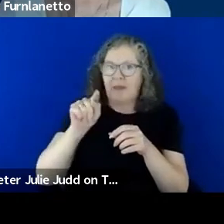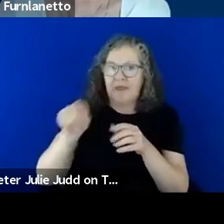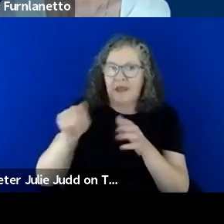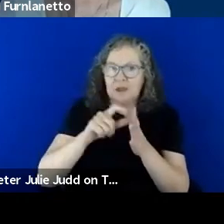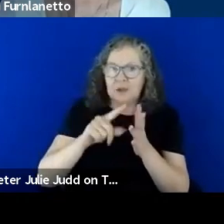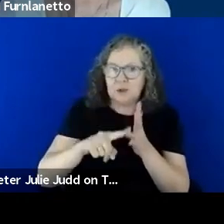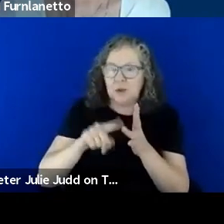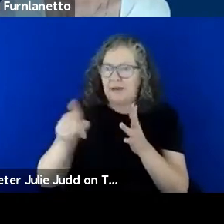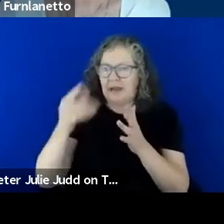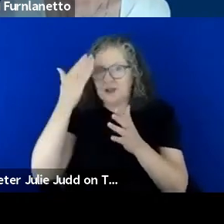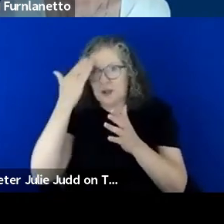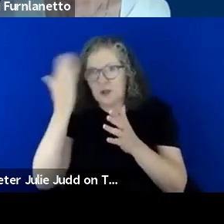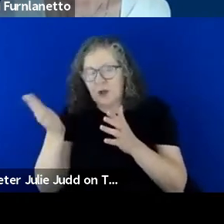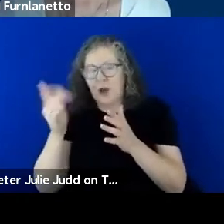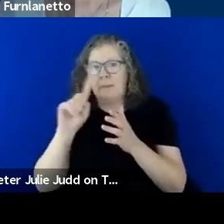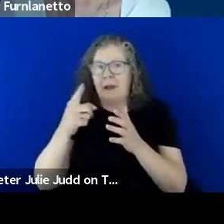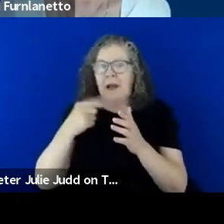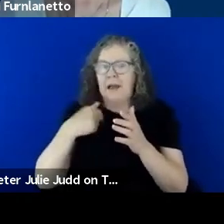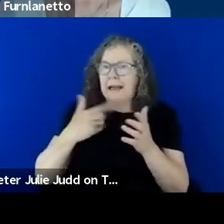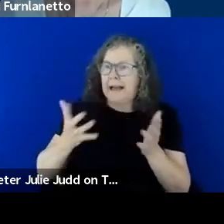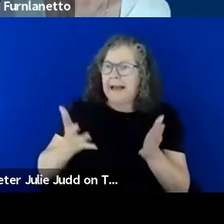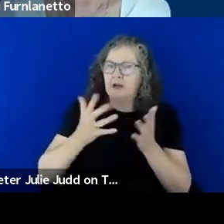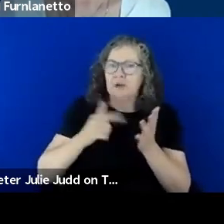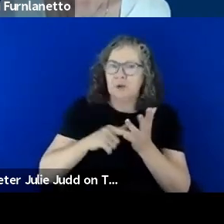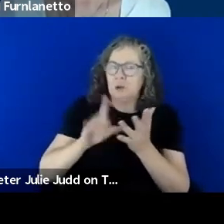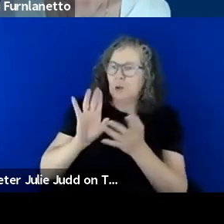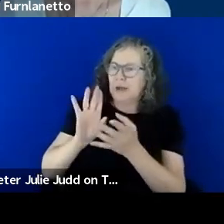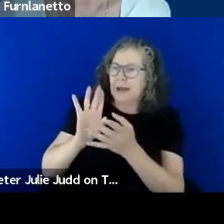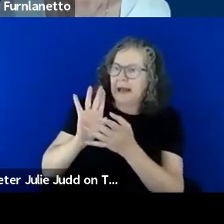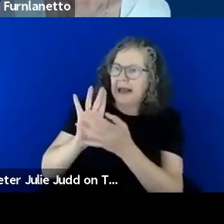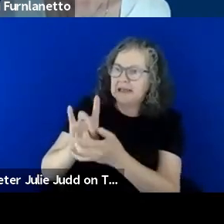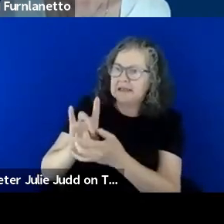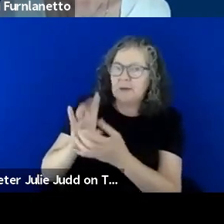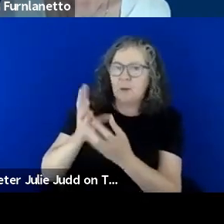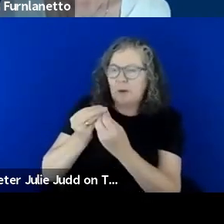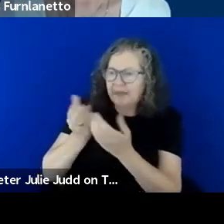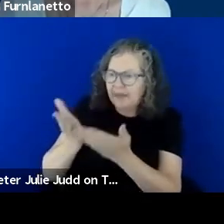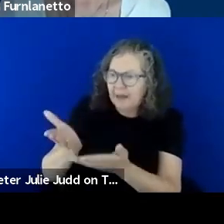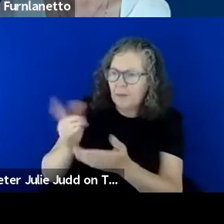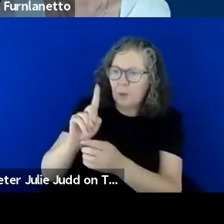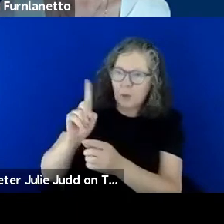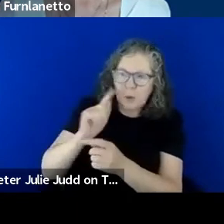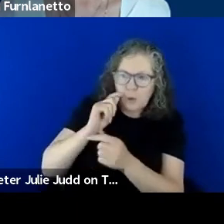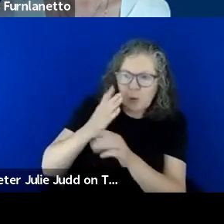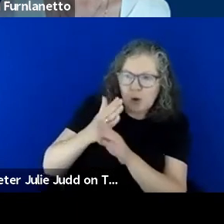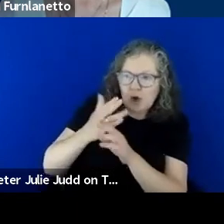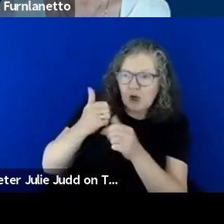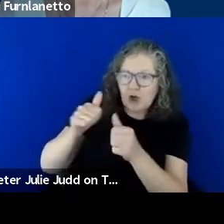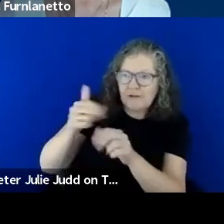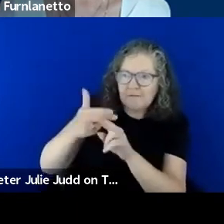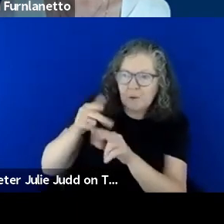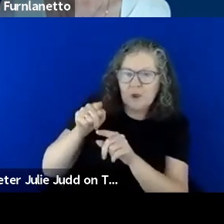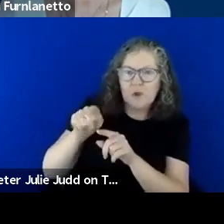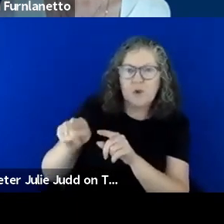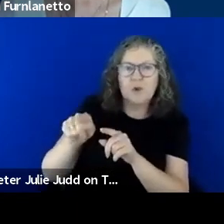make connection with them to what works for them as we previously indicated everyone is unique